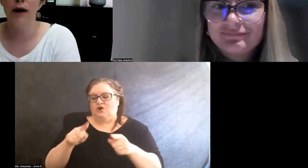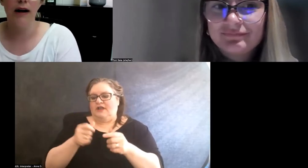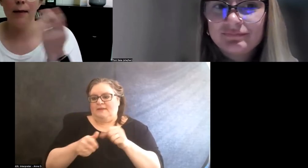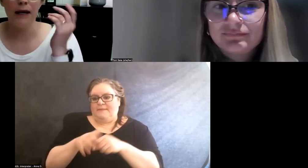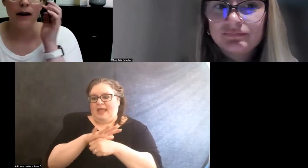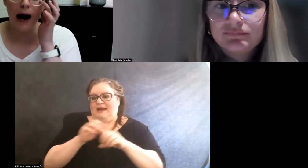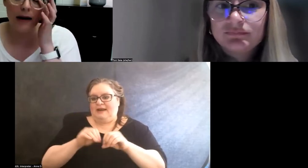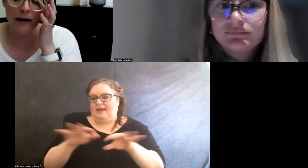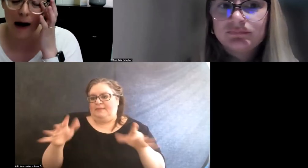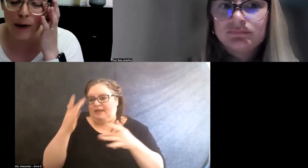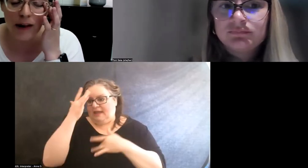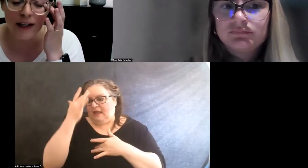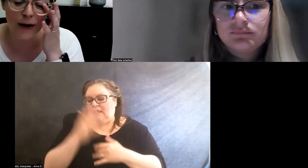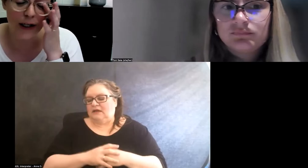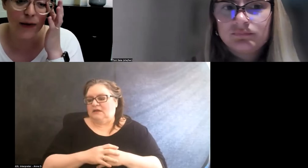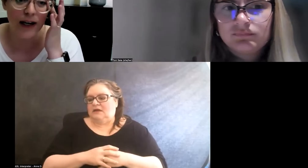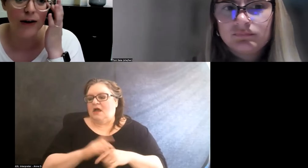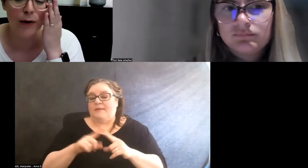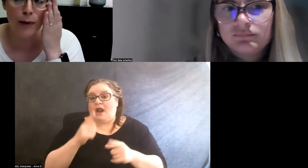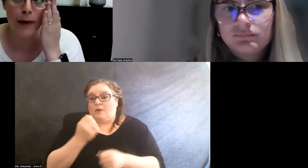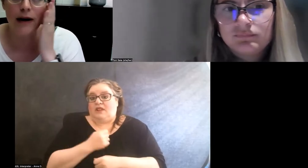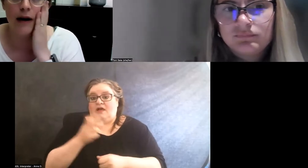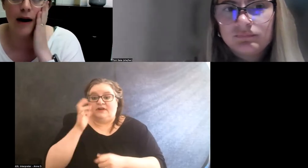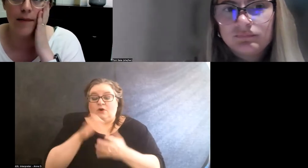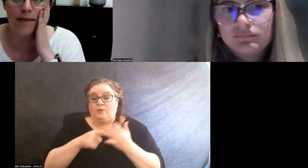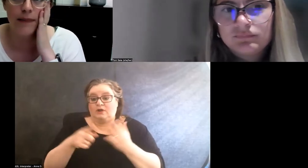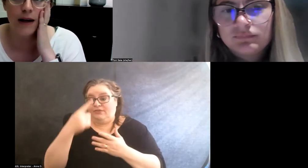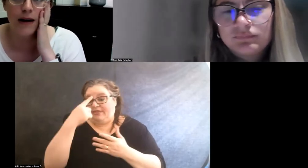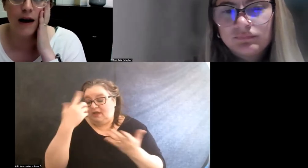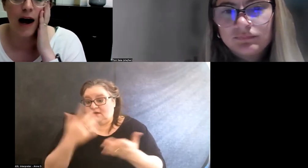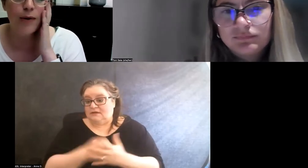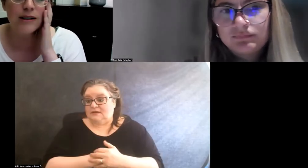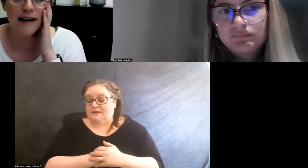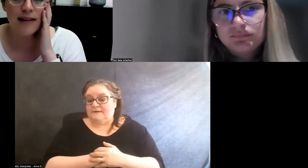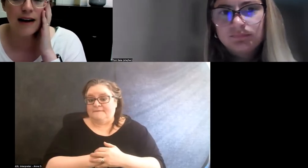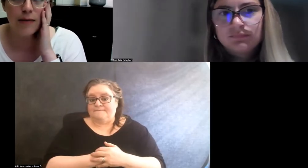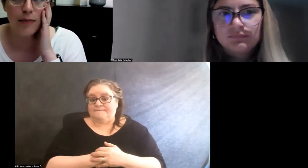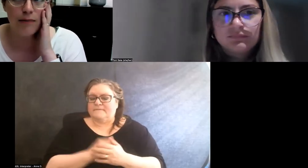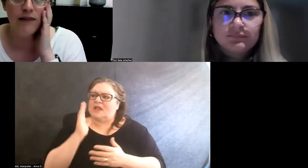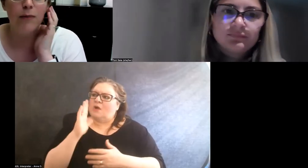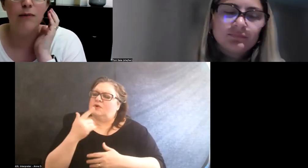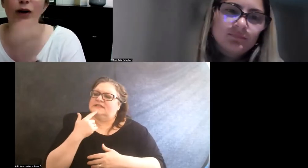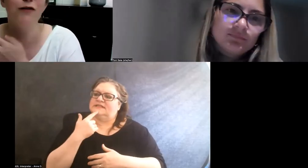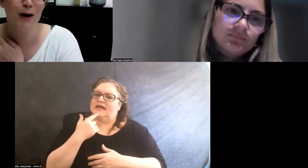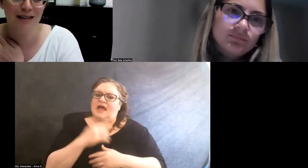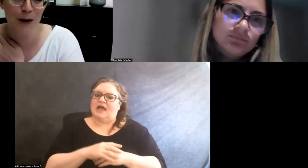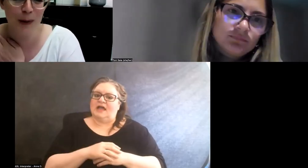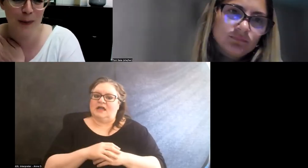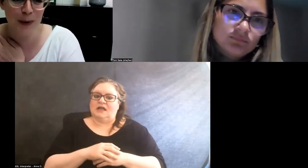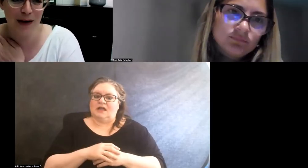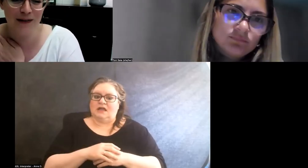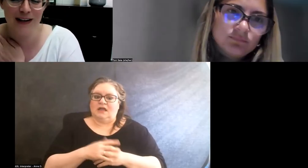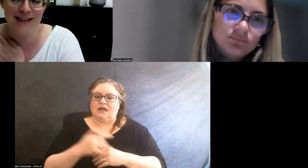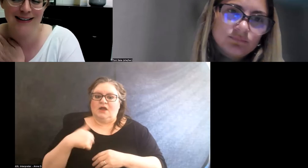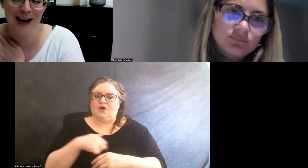but I mean I would love to hear what you think too. But I will say that we're a little bit proud of this,